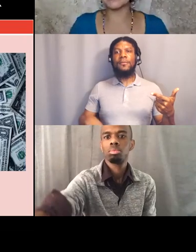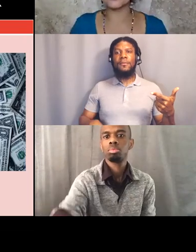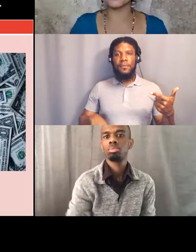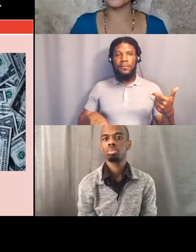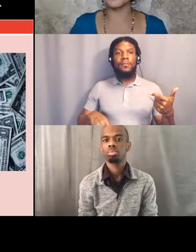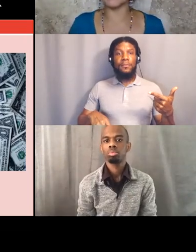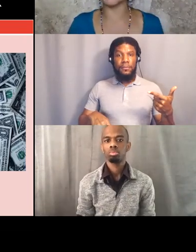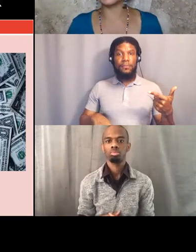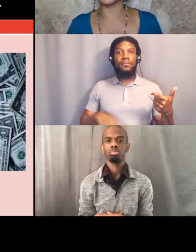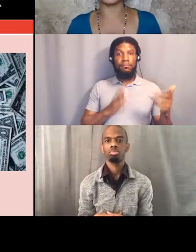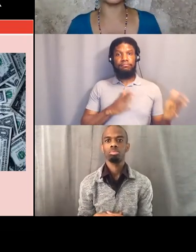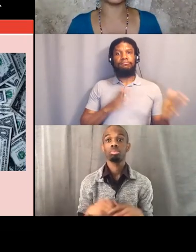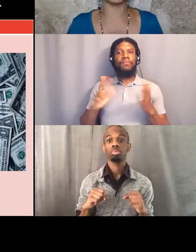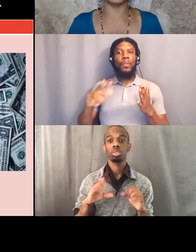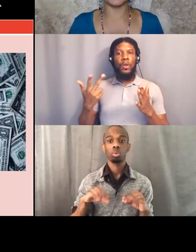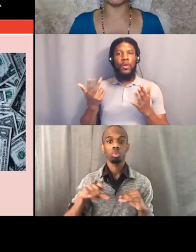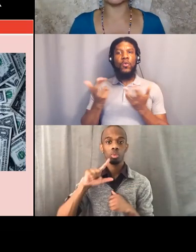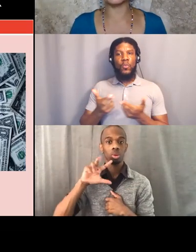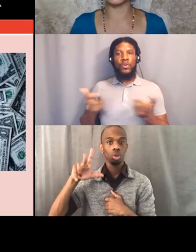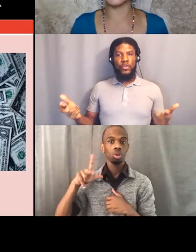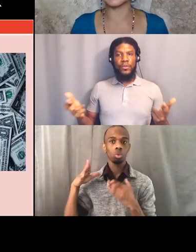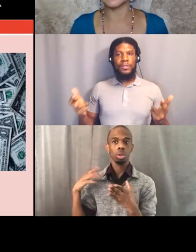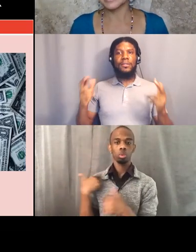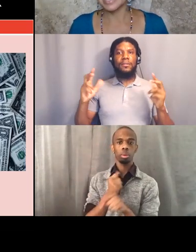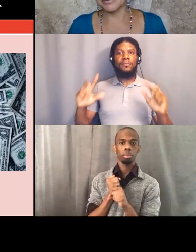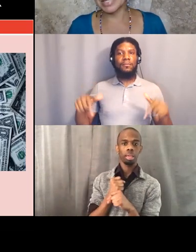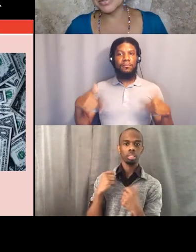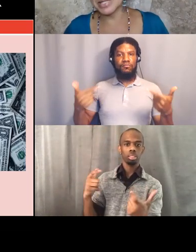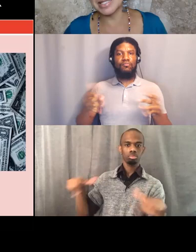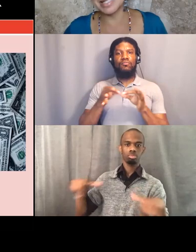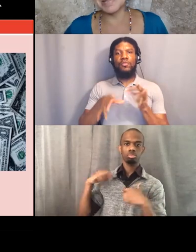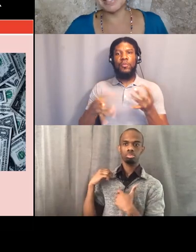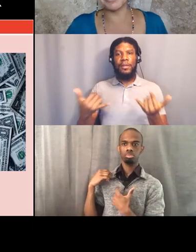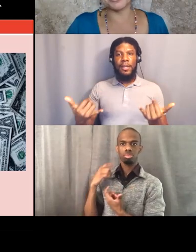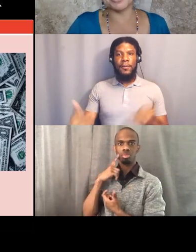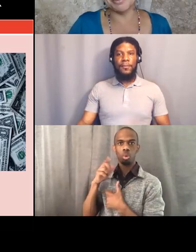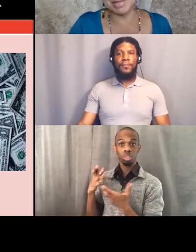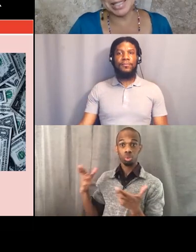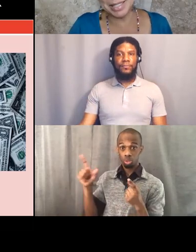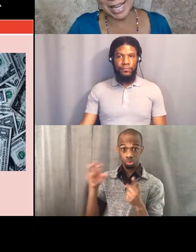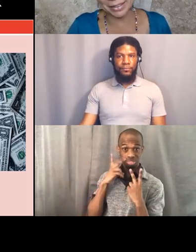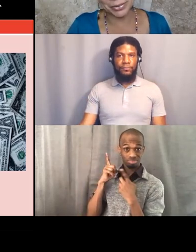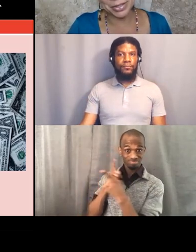is through our resources. Through our resources. And resources in this picture means dollars.